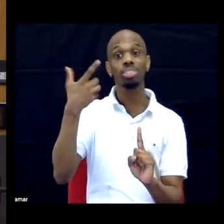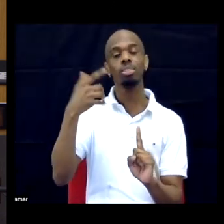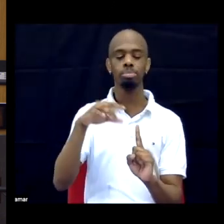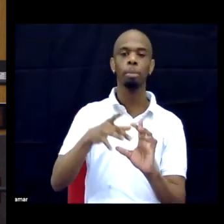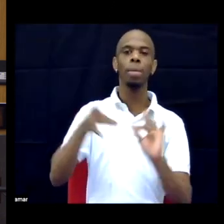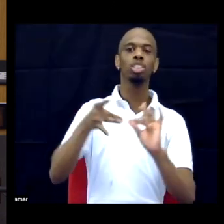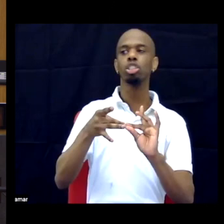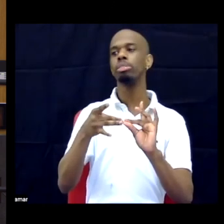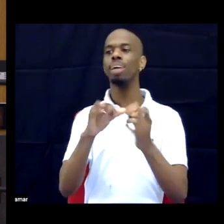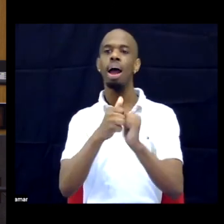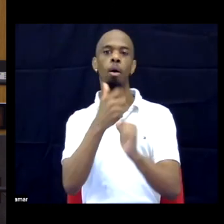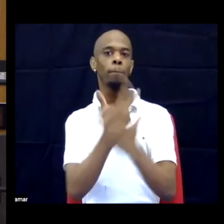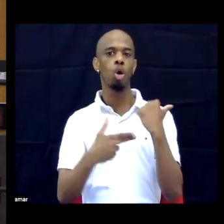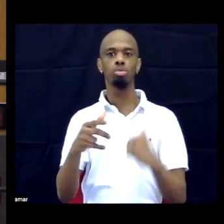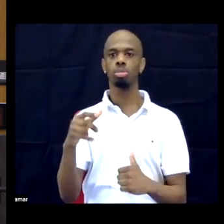I think that that can be useful.